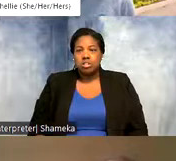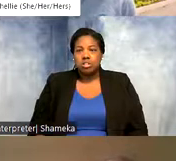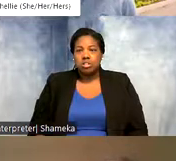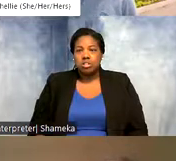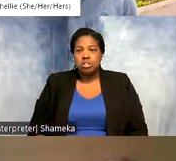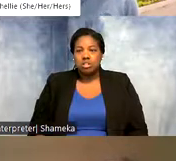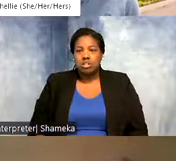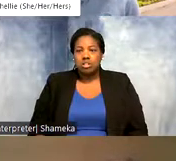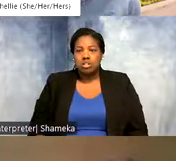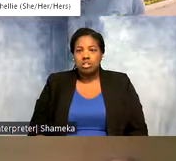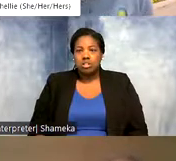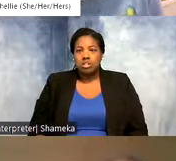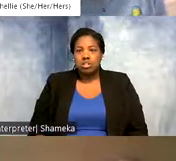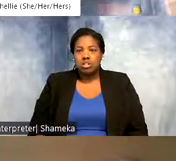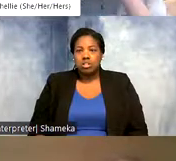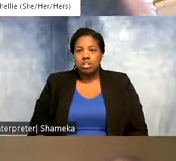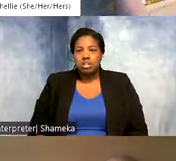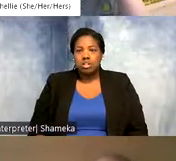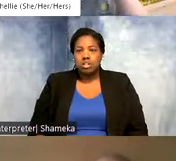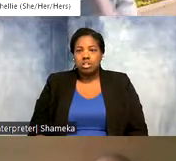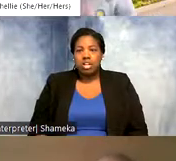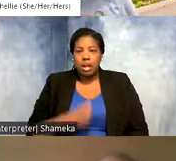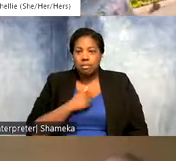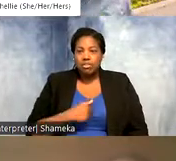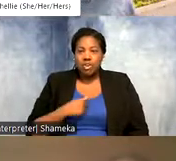Shellie: Allie if you want to answer too. >>Allie: Oh, for me, I was waiting for students.